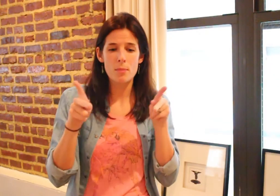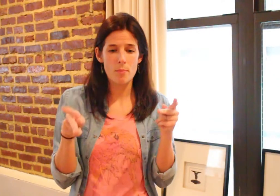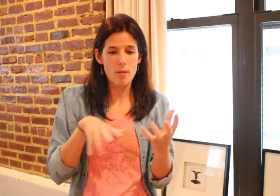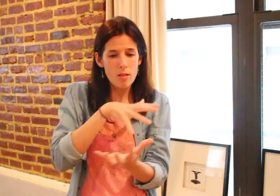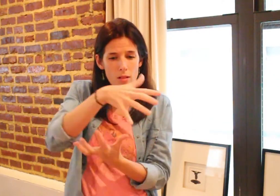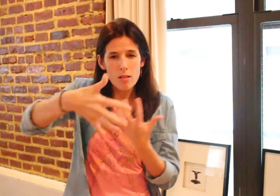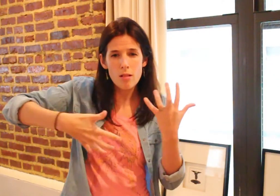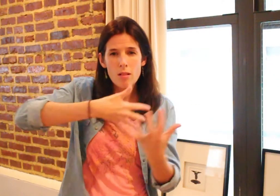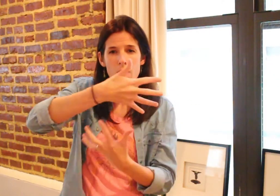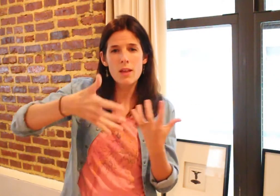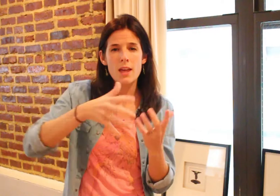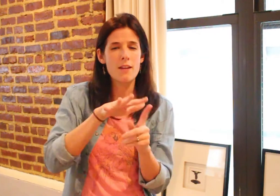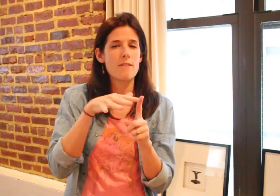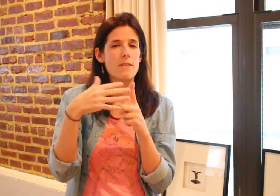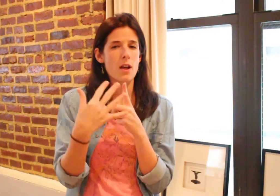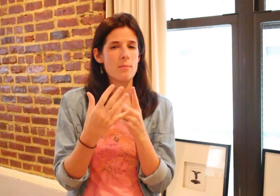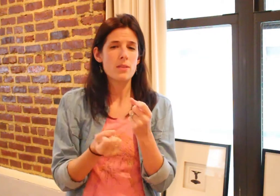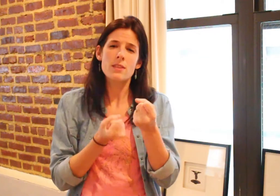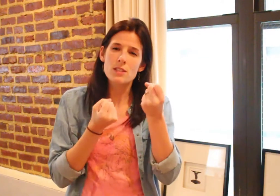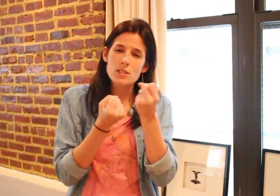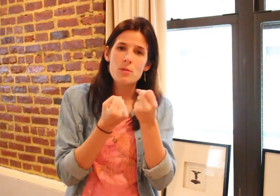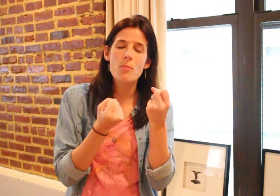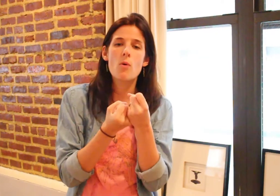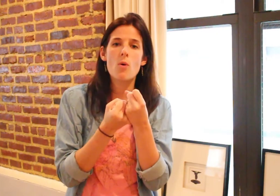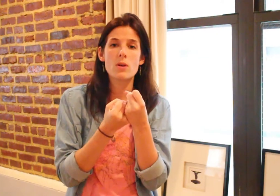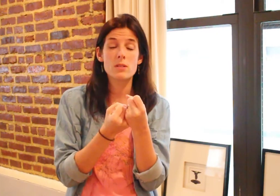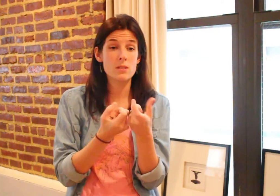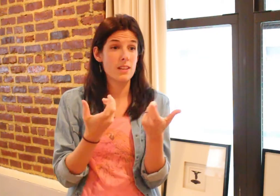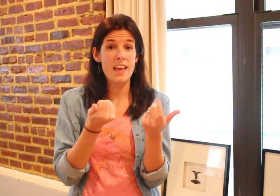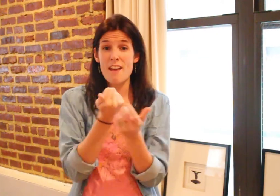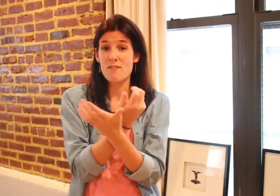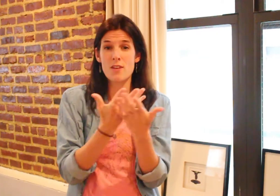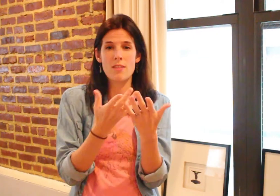mingling together and sharing the same environment and supporting through everything!